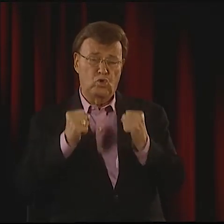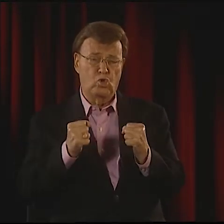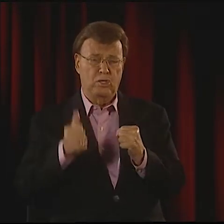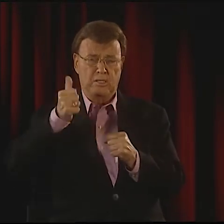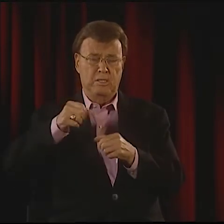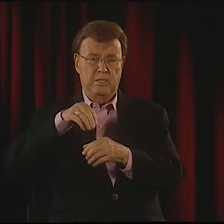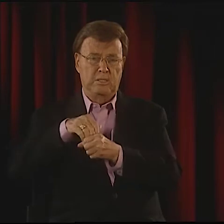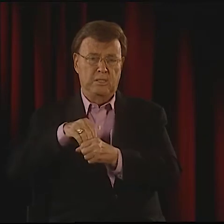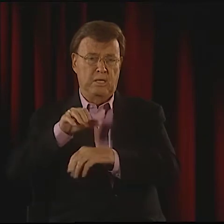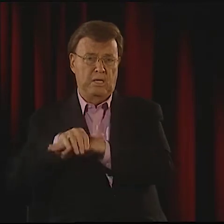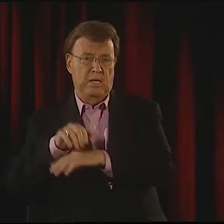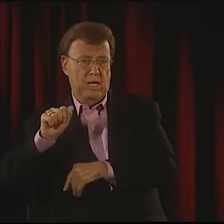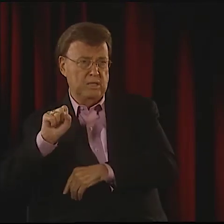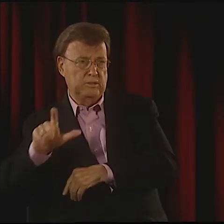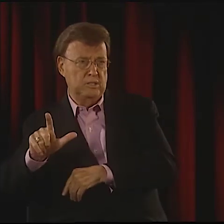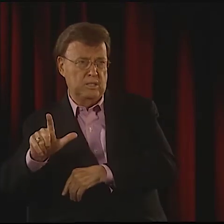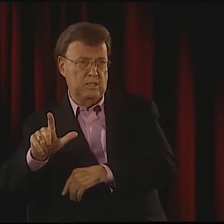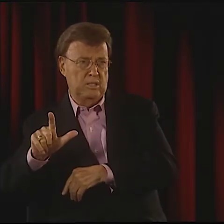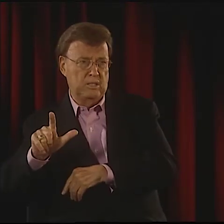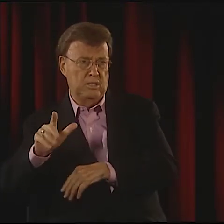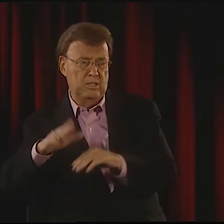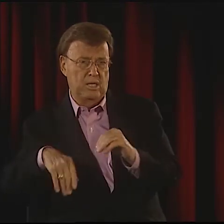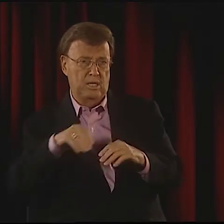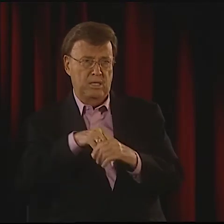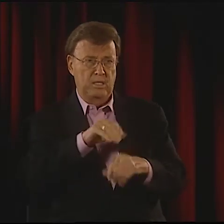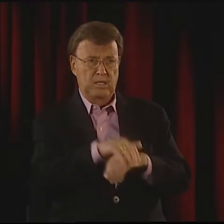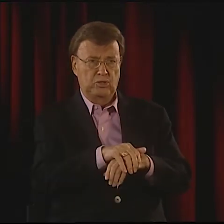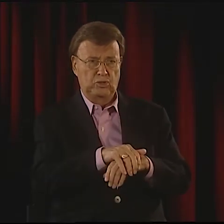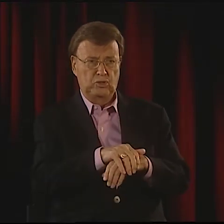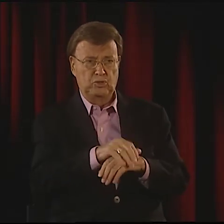OH, I'M NOT SURE ABOUT THAT. WELL...